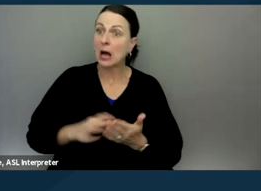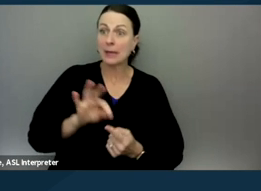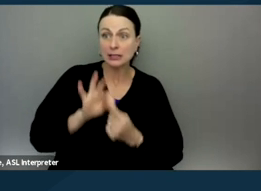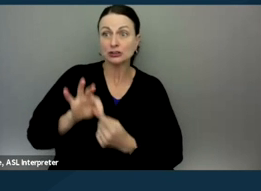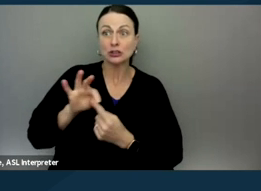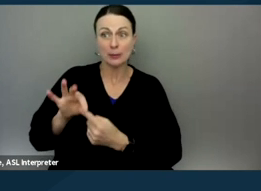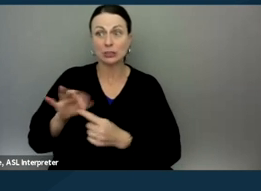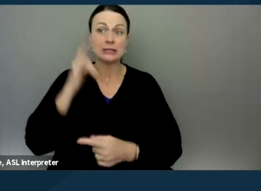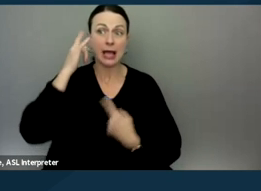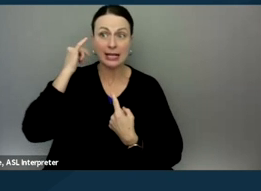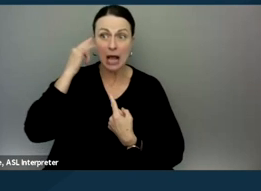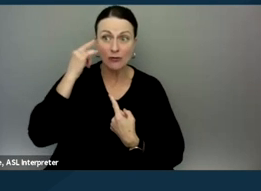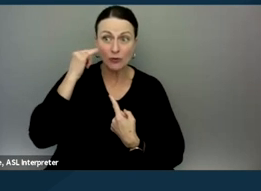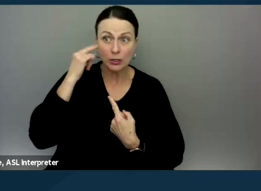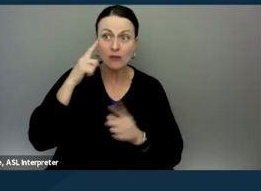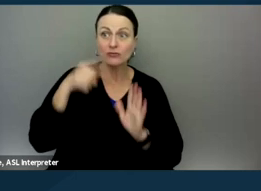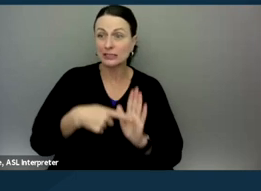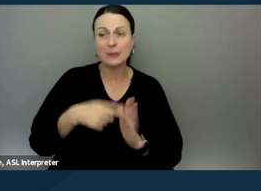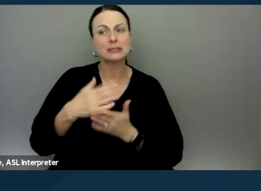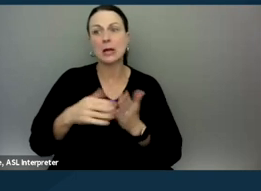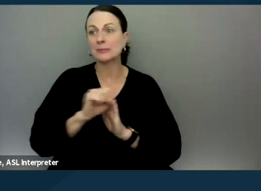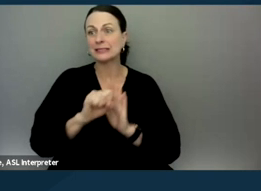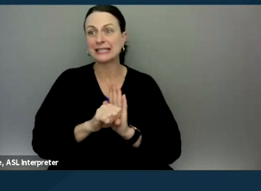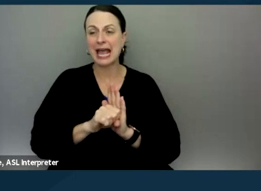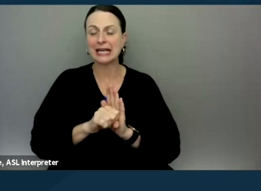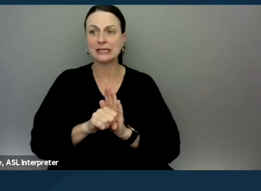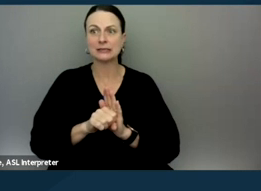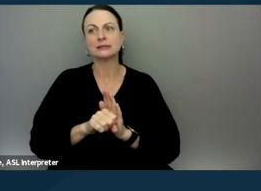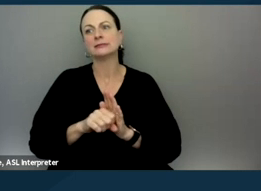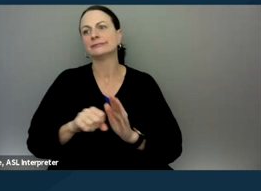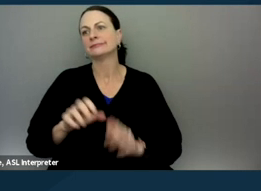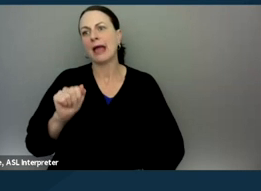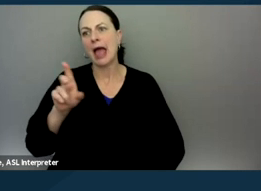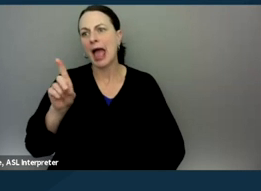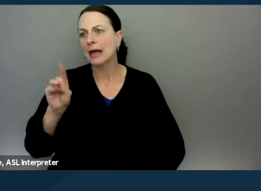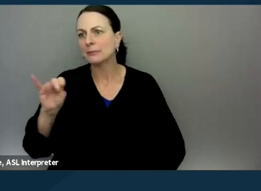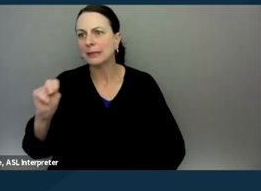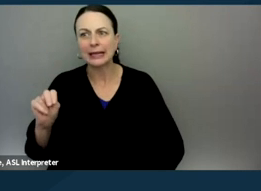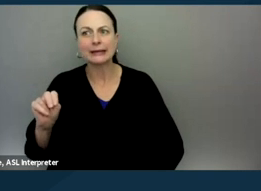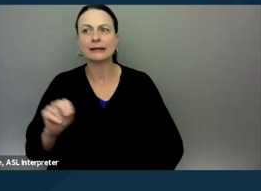for example, certain state administrative proceedings like unemployment insurance hearings.